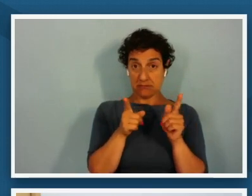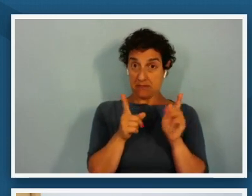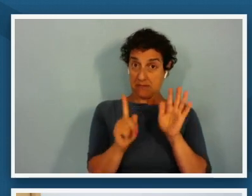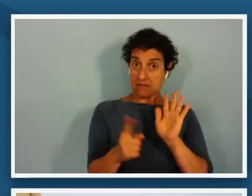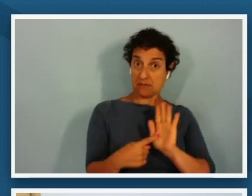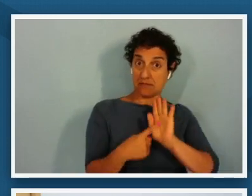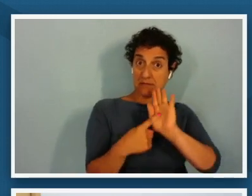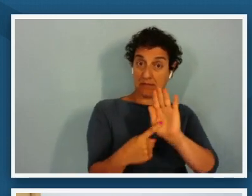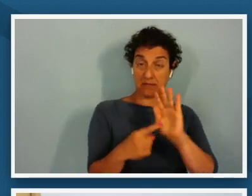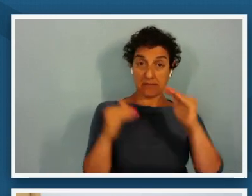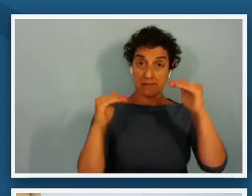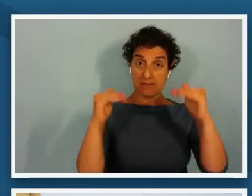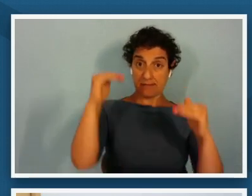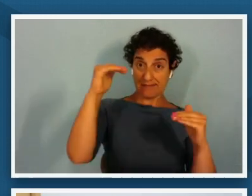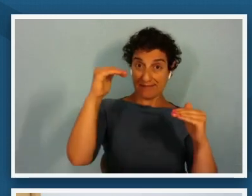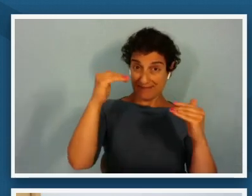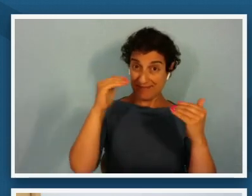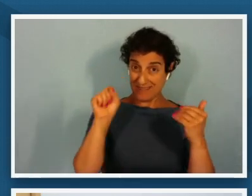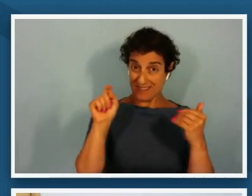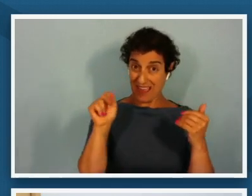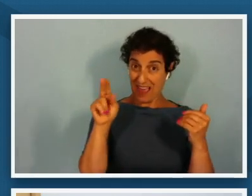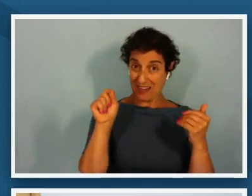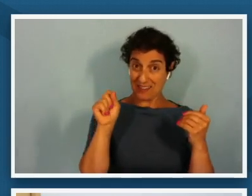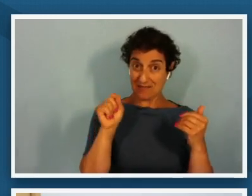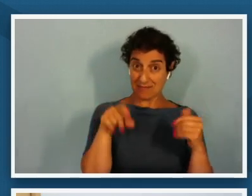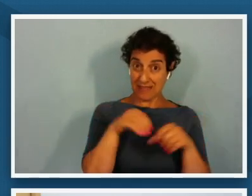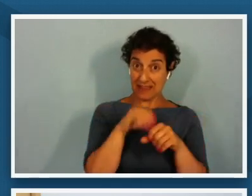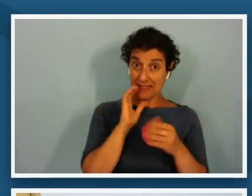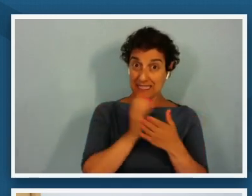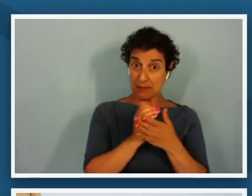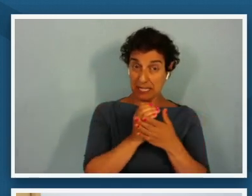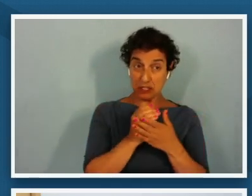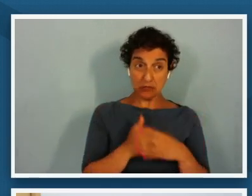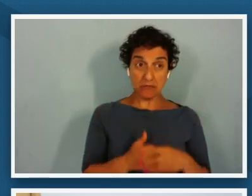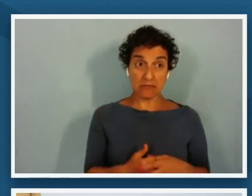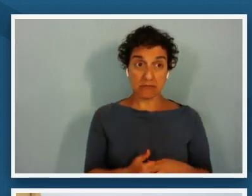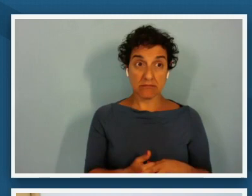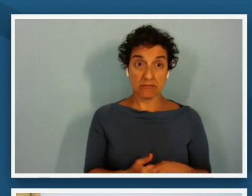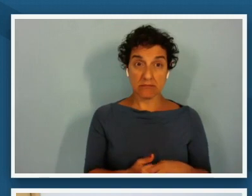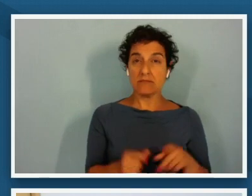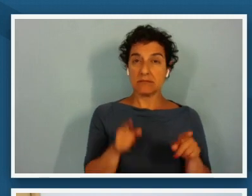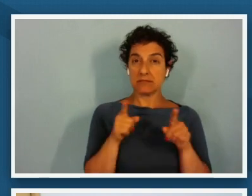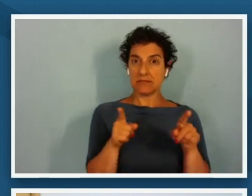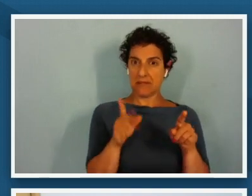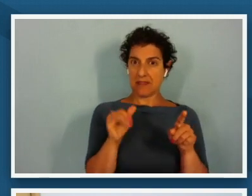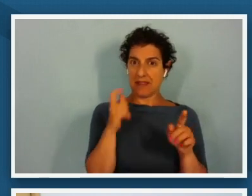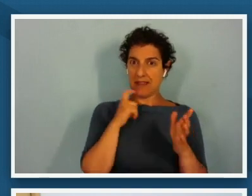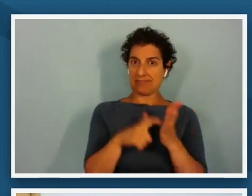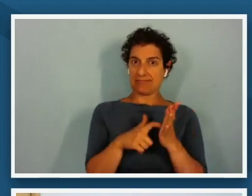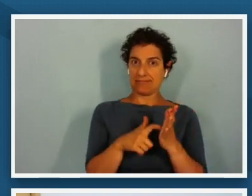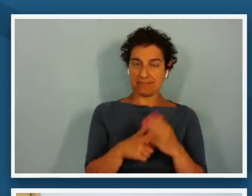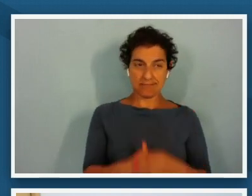perhaps uh within this image um so those those those stand out to me